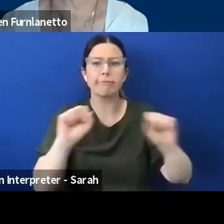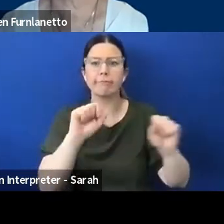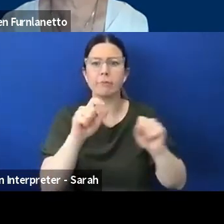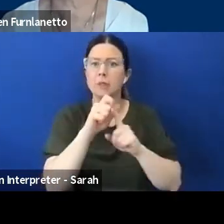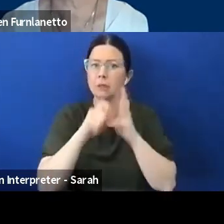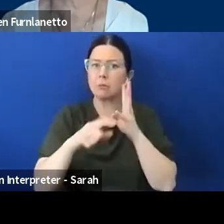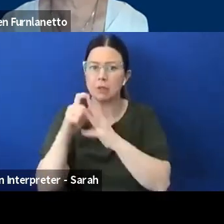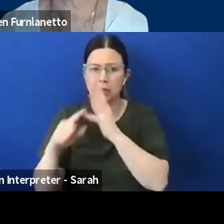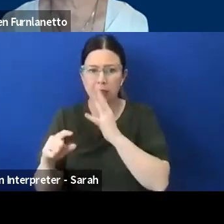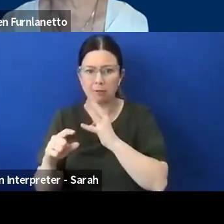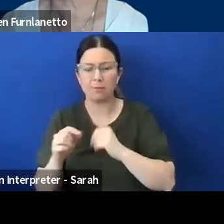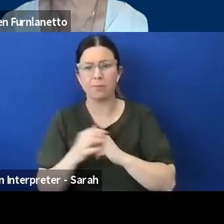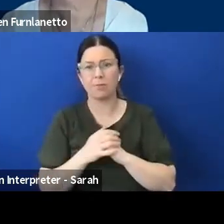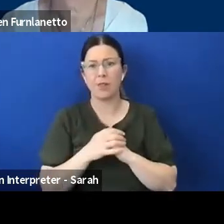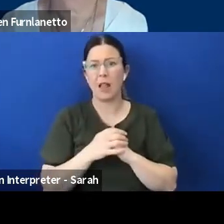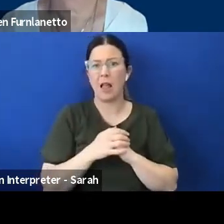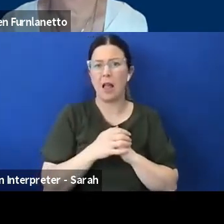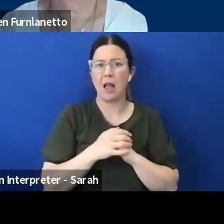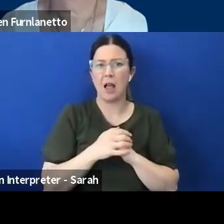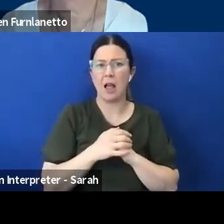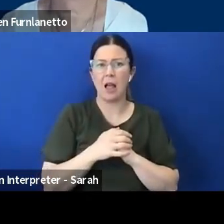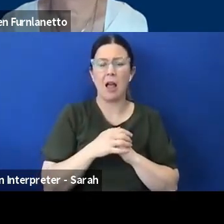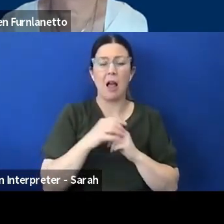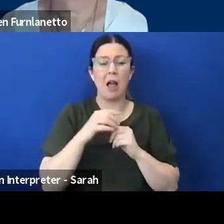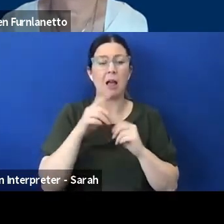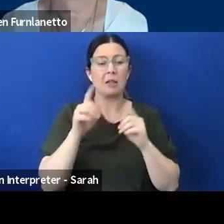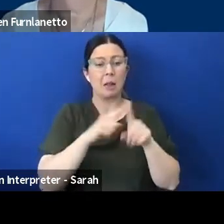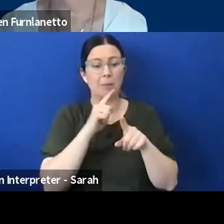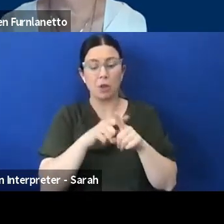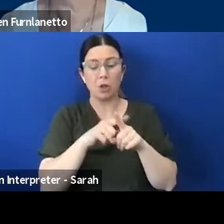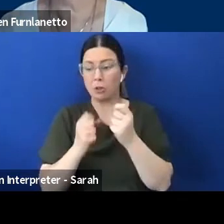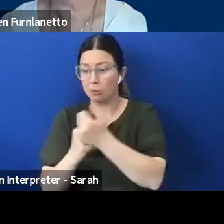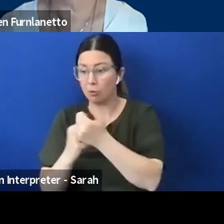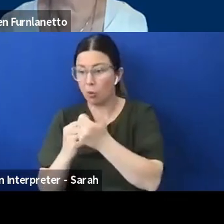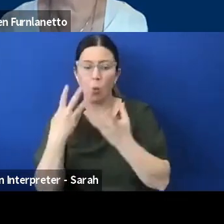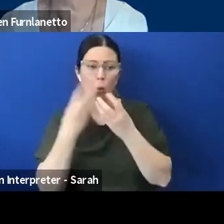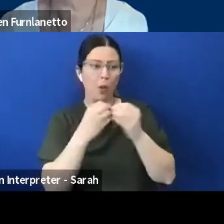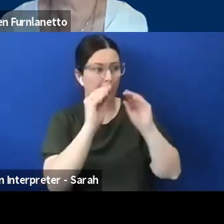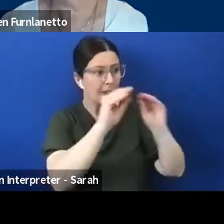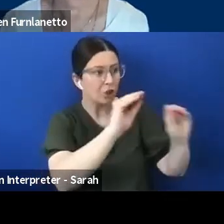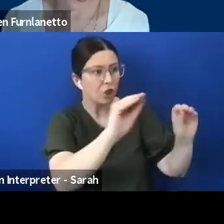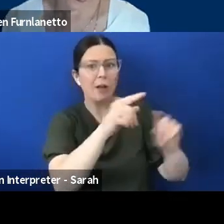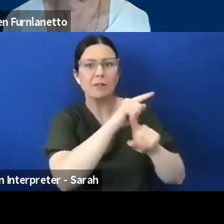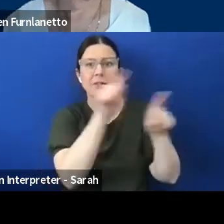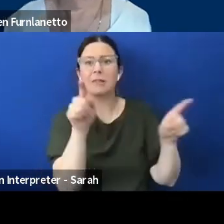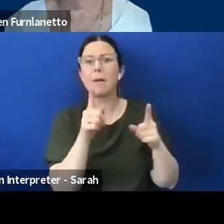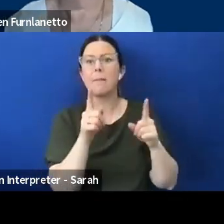educating their members that way, I think, you know, through newsletters or webinars.